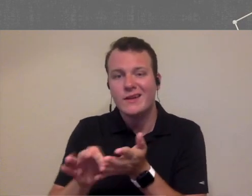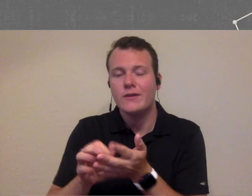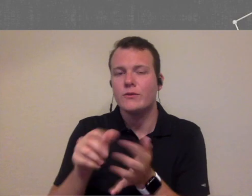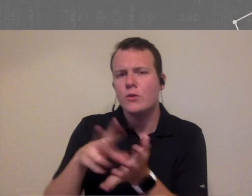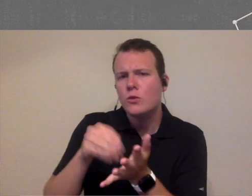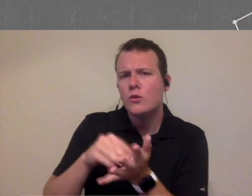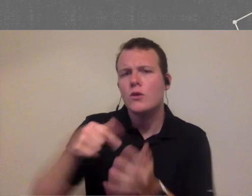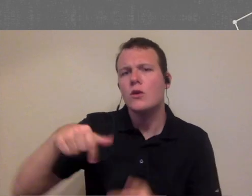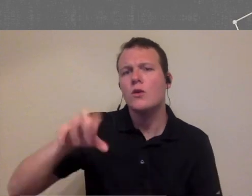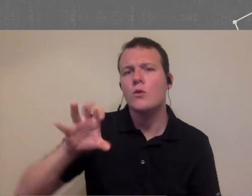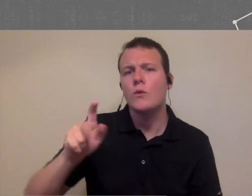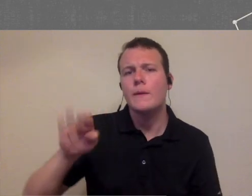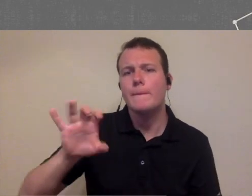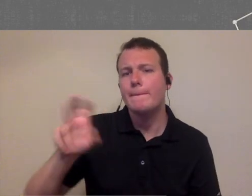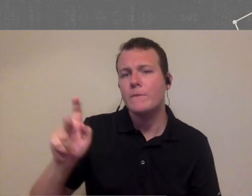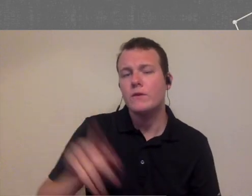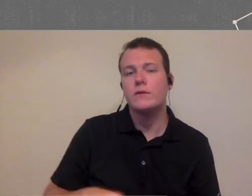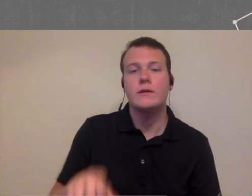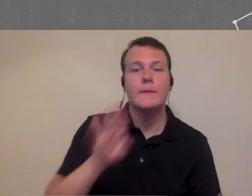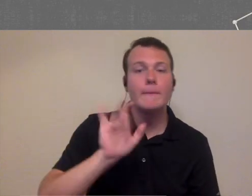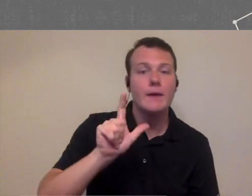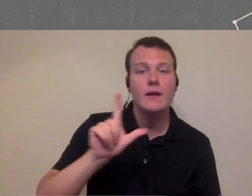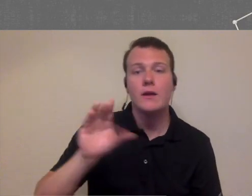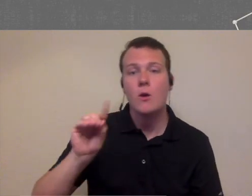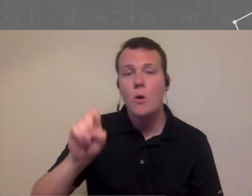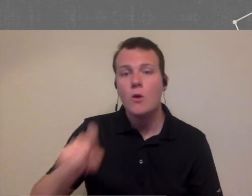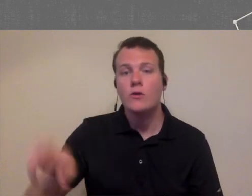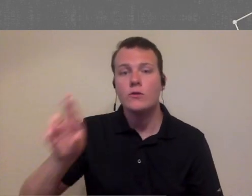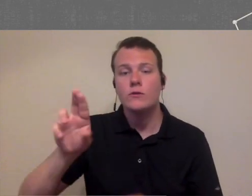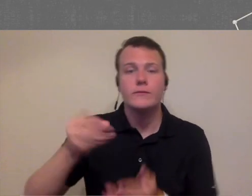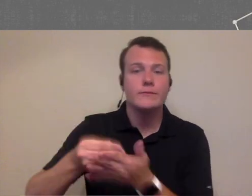you want to learn QuickBooks or building coding reimbursement those types of